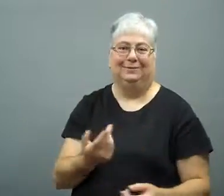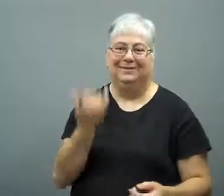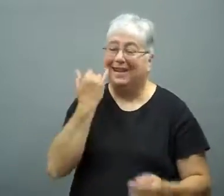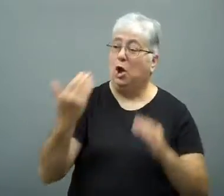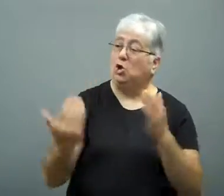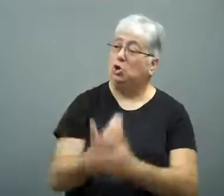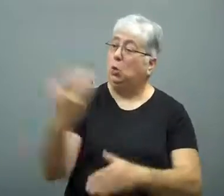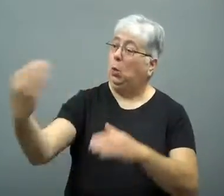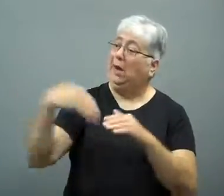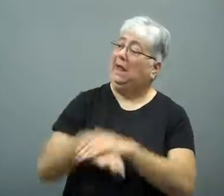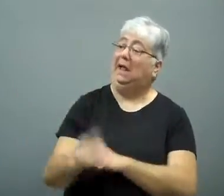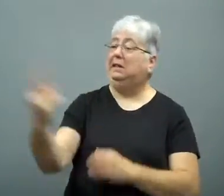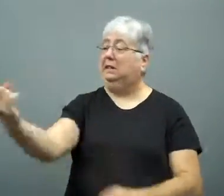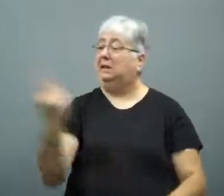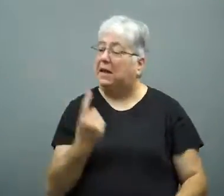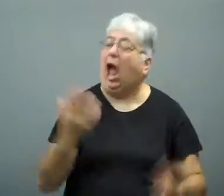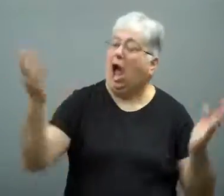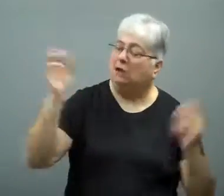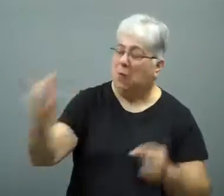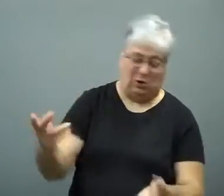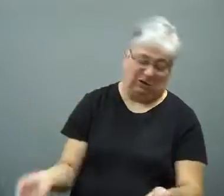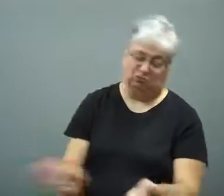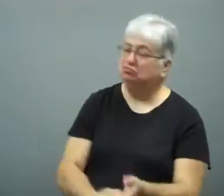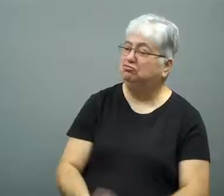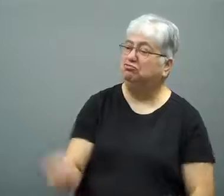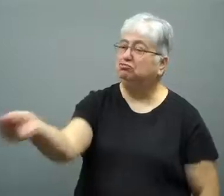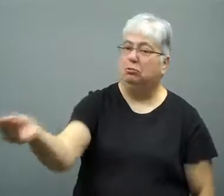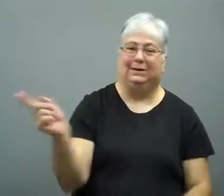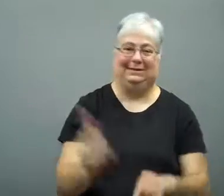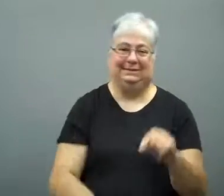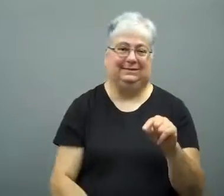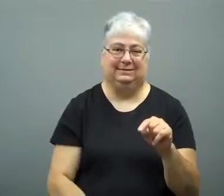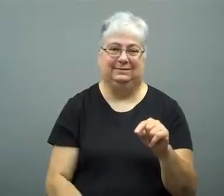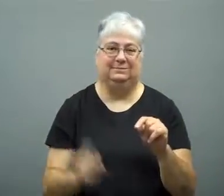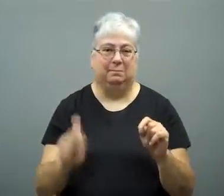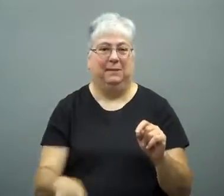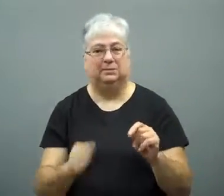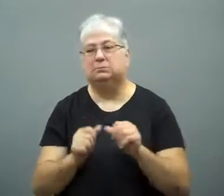they can't just hand out prescriptions to new patients who walk in.